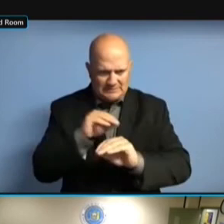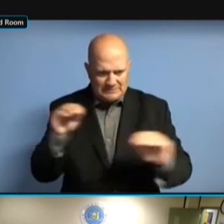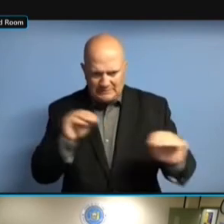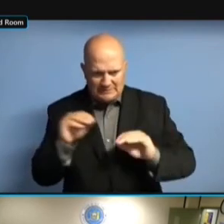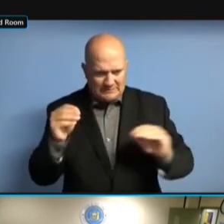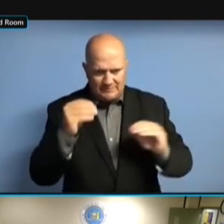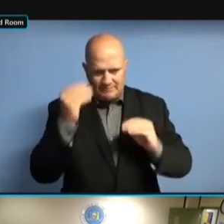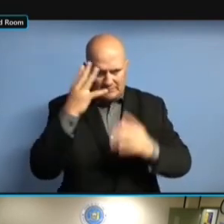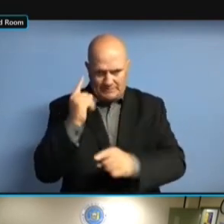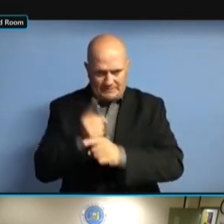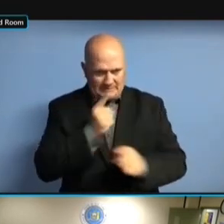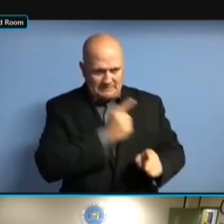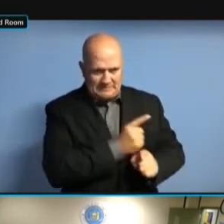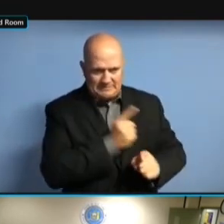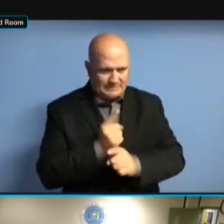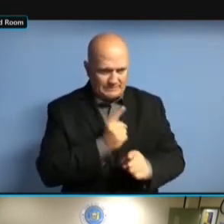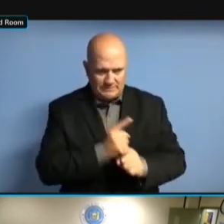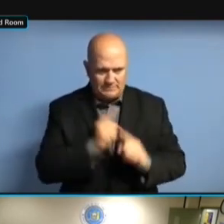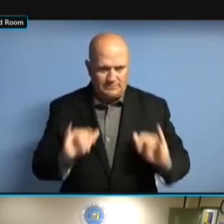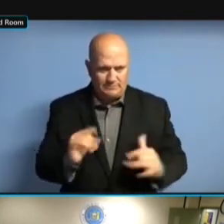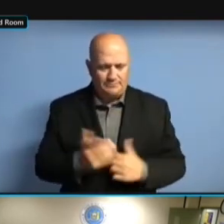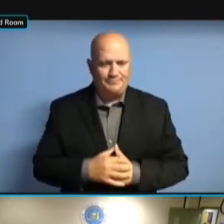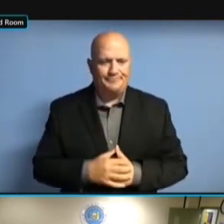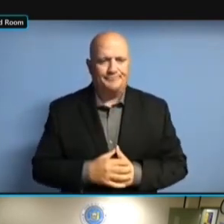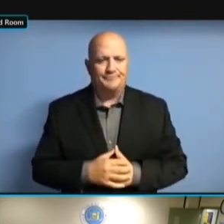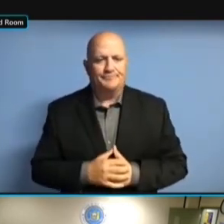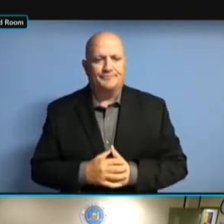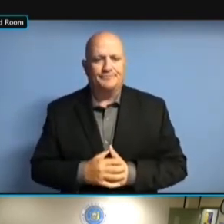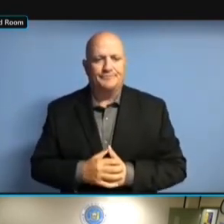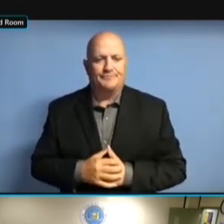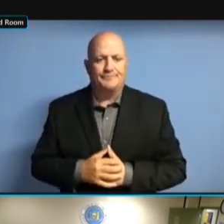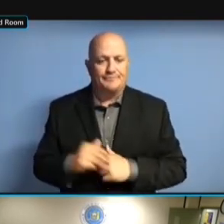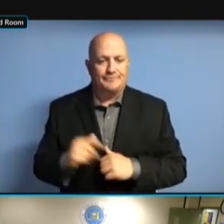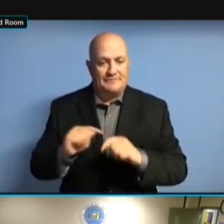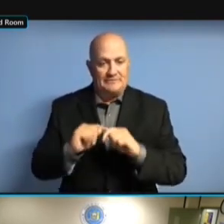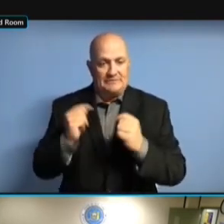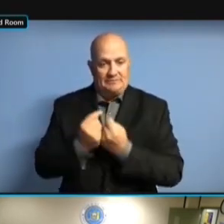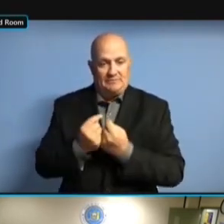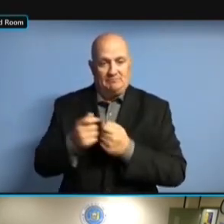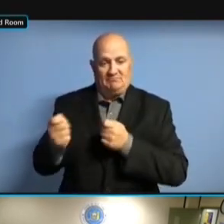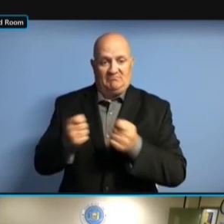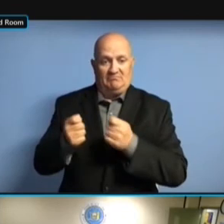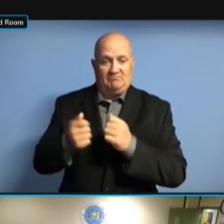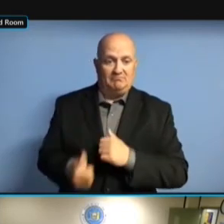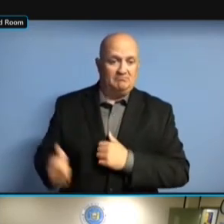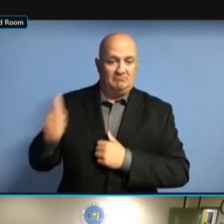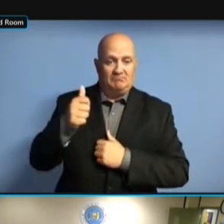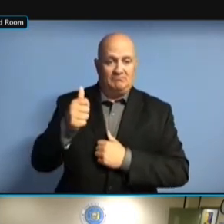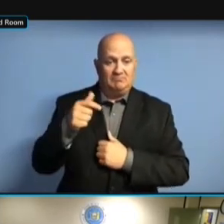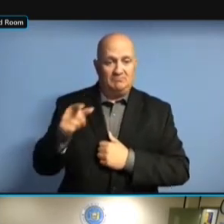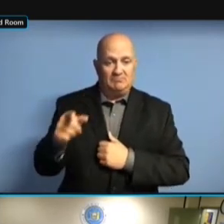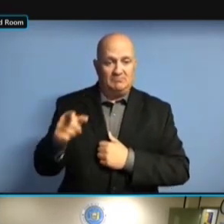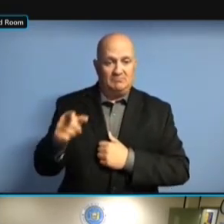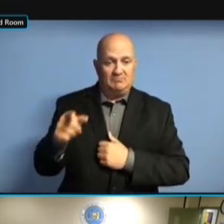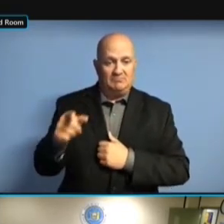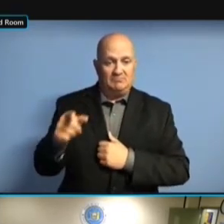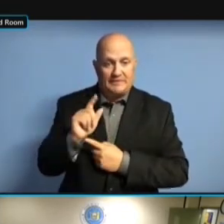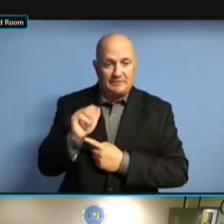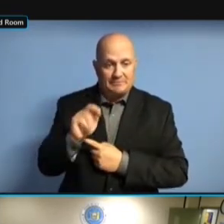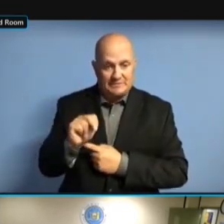THE TEAM OF EXECUTIVE AND ADMIN ON THE TEAM OF EXECUTIVE AND ADMIN ON SPACE THE TEAM OF EXECUTIVE AND ADMIN ON SPACE PLANNING THE TEAM OF EXECUTIVE AND ADMIN ON SPACE PLANNING NEEDS THE TEAM OF EXECUTIVE AND ADMIN ON SPACE PLANNING NEEDS FOR THE TEAM OF EXECUTIVE AND ADMIN ON SPACE PLANNING NEEDS FOR THE ON SPACE PLANNING NEEDS FOR THE ON SPACE PLANNING NEEDS FOR THE AGENCY. AGENCY. AGENCY. AS AGENCY. AS I AGENCY. AS I BELIEVE AGENCY. AS I BELIEVE WAS AGENCY. AS I BELIEVE WAS INDICATED AGENCY. AS I BELIEVE WAS INDICATED IN AS I BELIEVE WAS INDICATED IN AS I BELIEVE WAS INDICATED IN THE